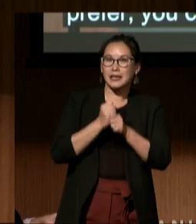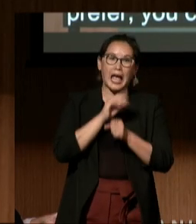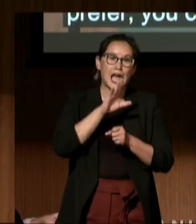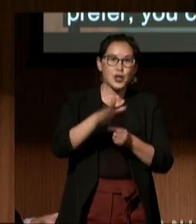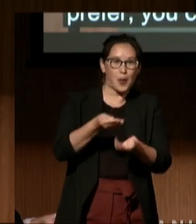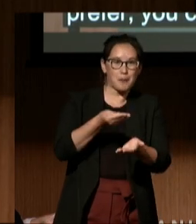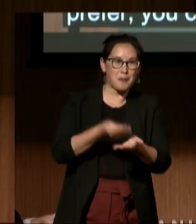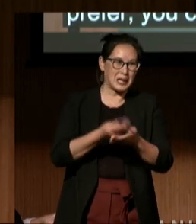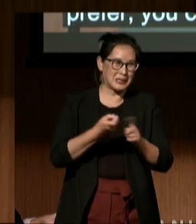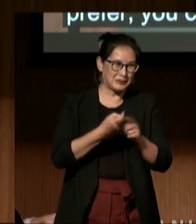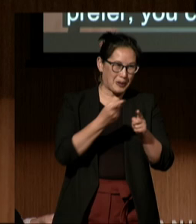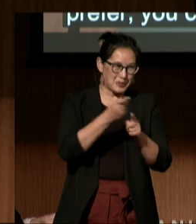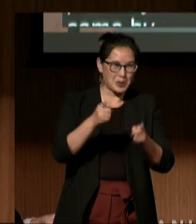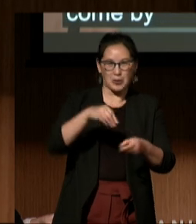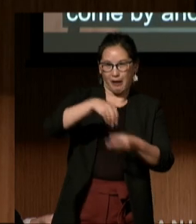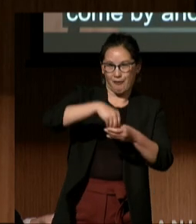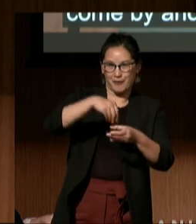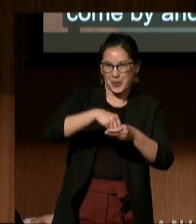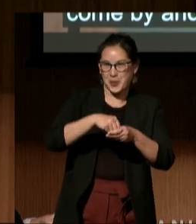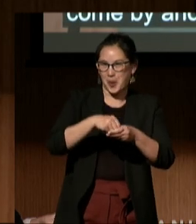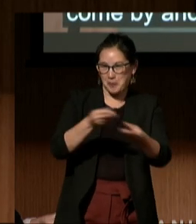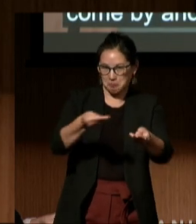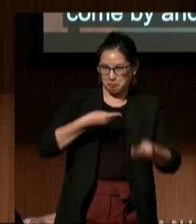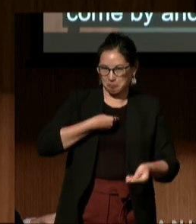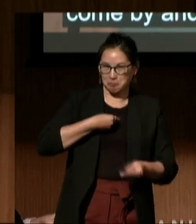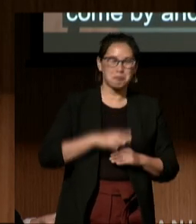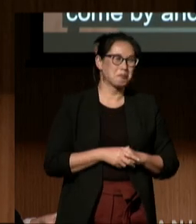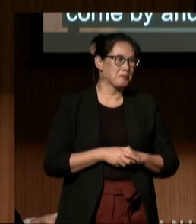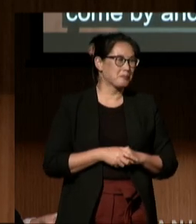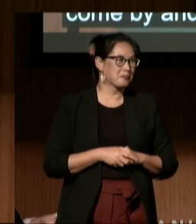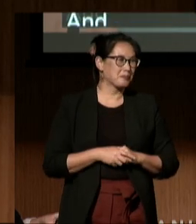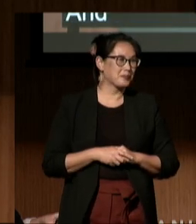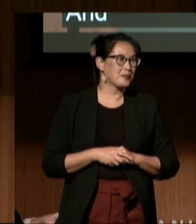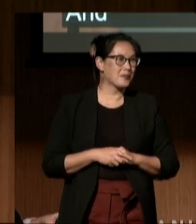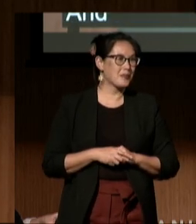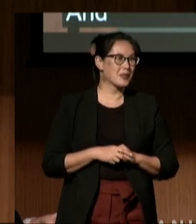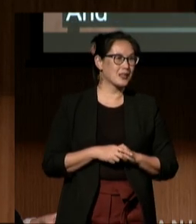and I can't tell you how much this means to us as an agency,